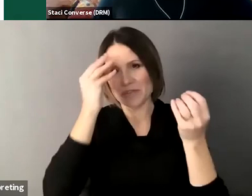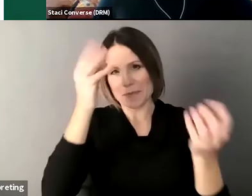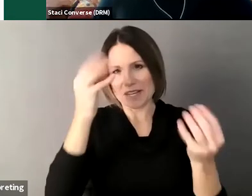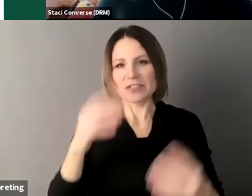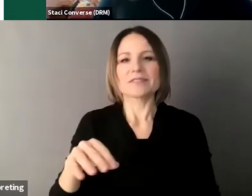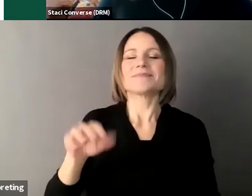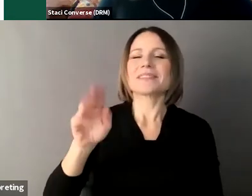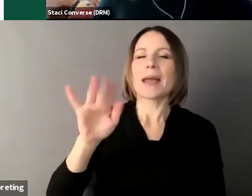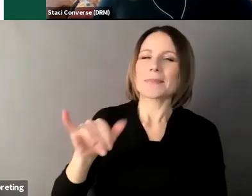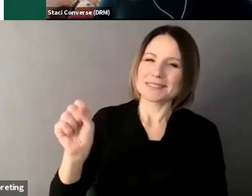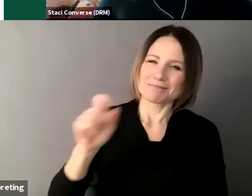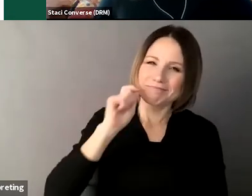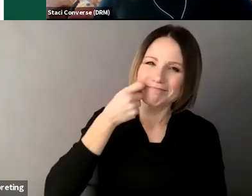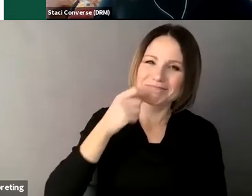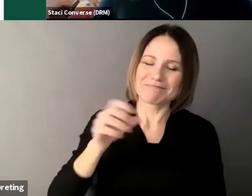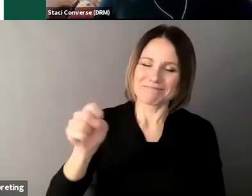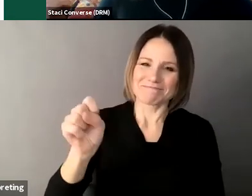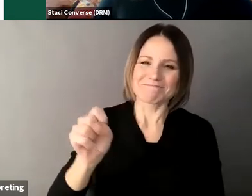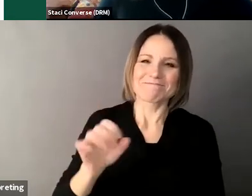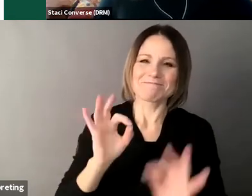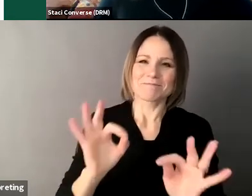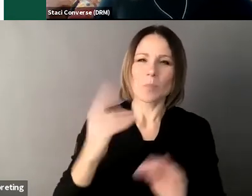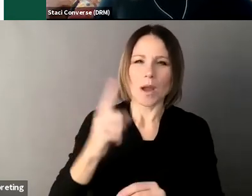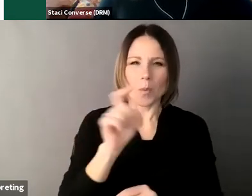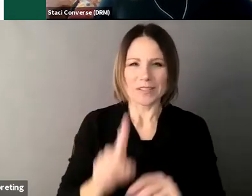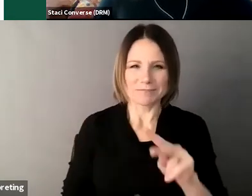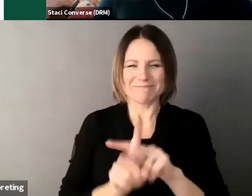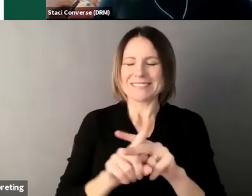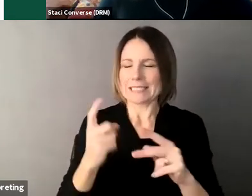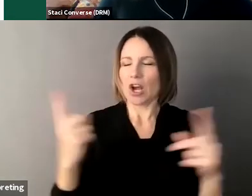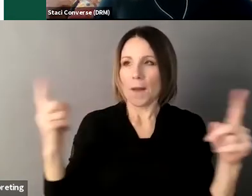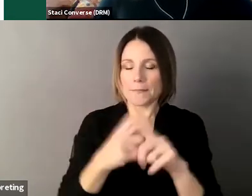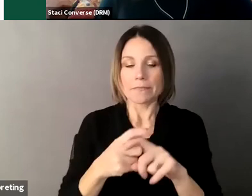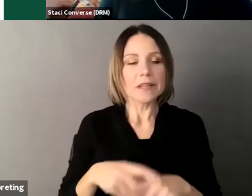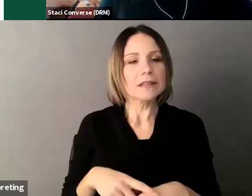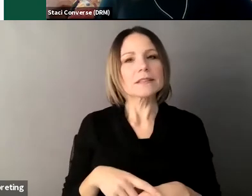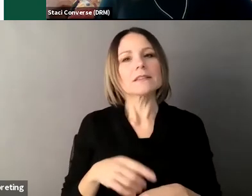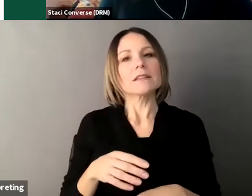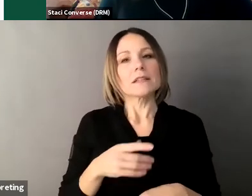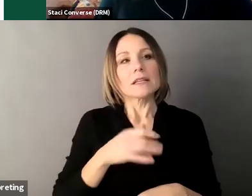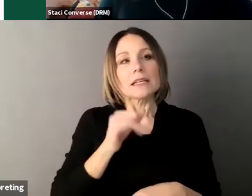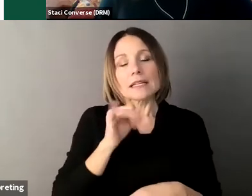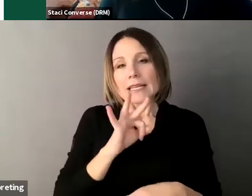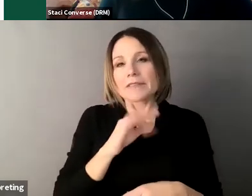um it was asking whether when services are asking for a signature would if someone was